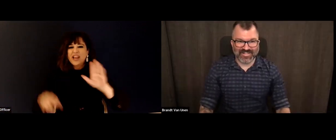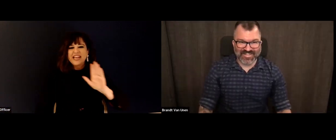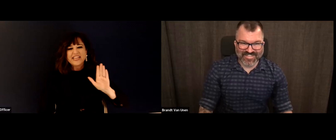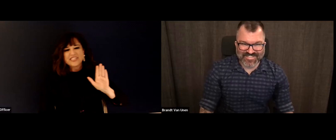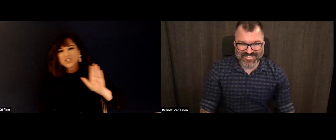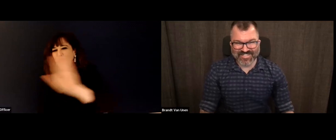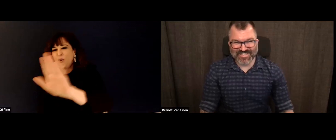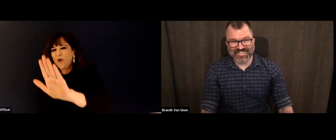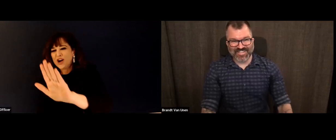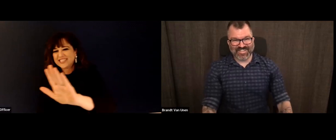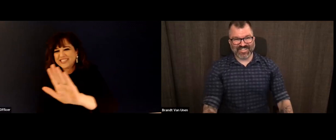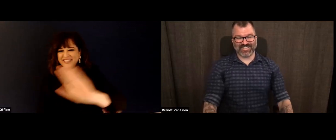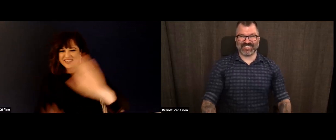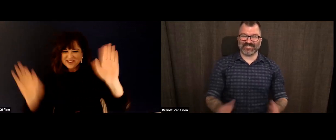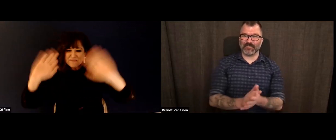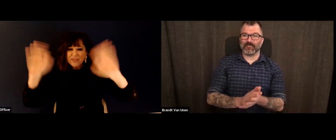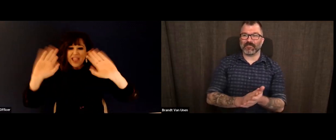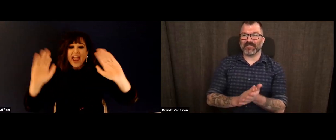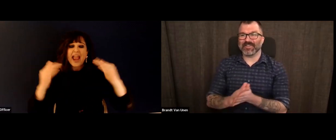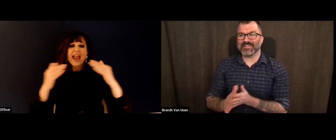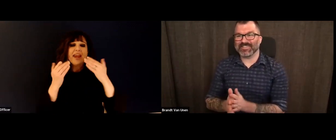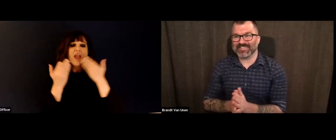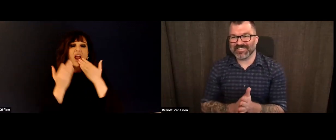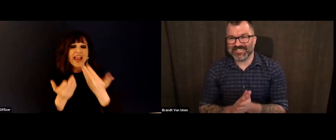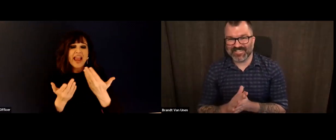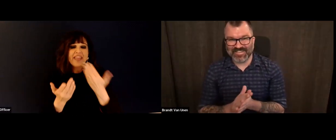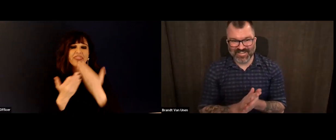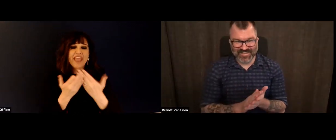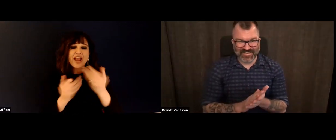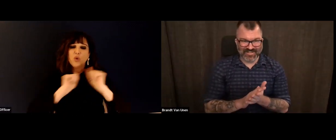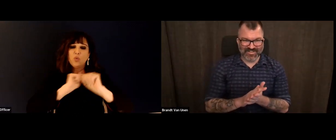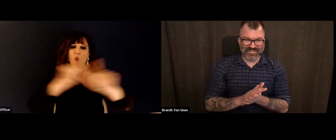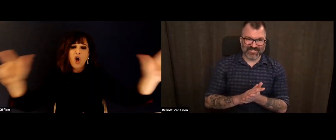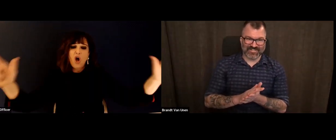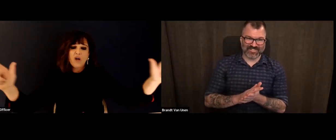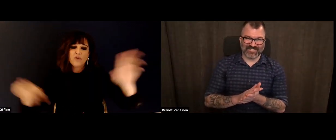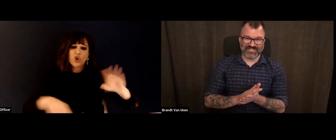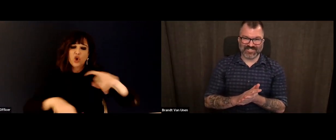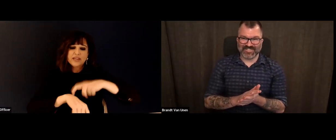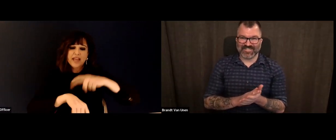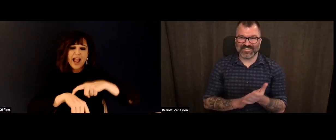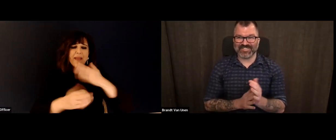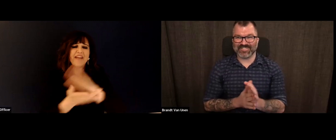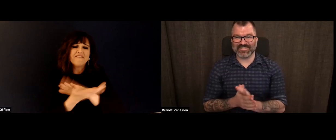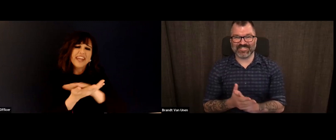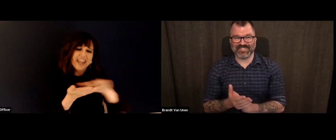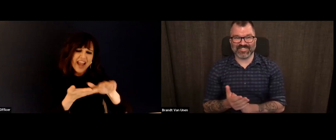academic libraries. So, Brent, are you ready? I am. All right.